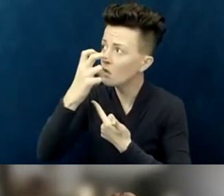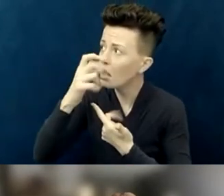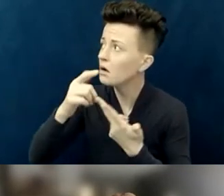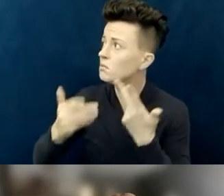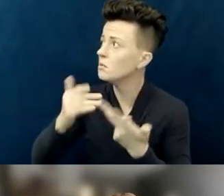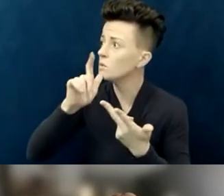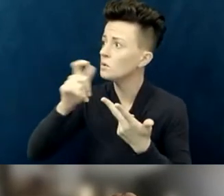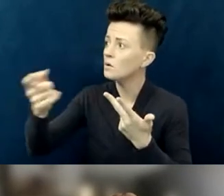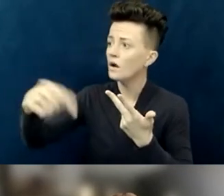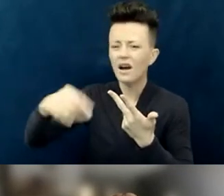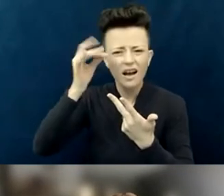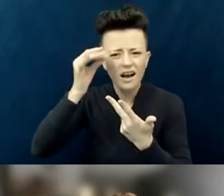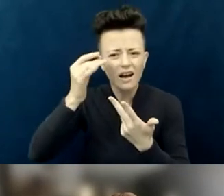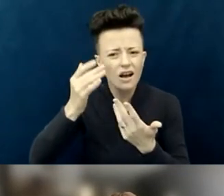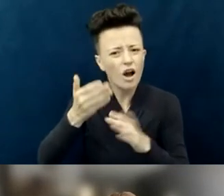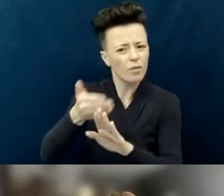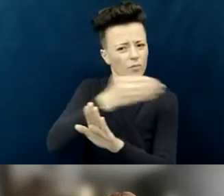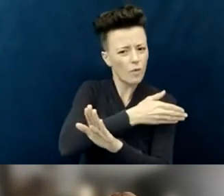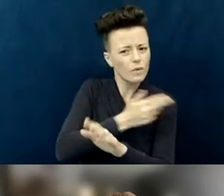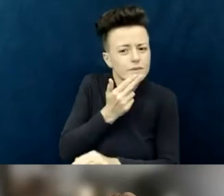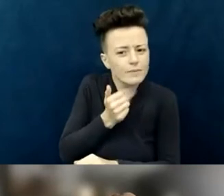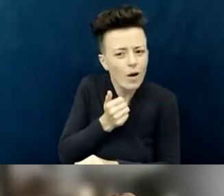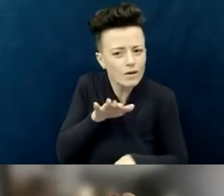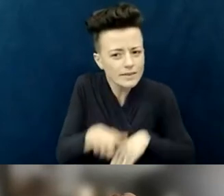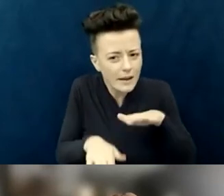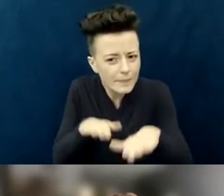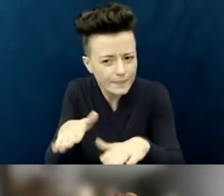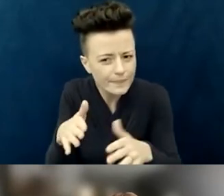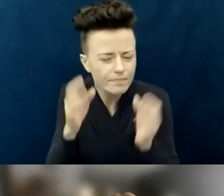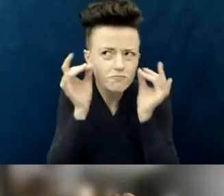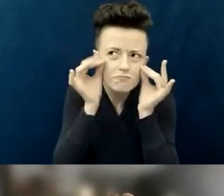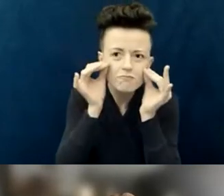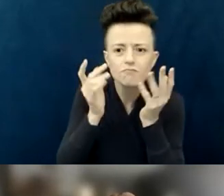those small steps that you've already taken. Be verbal about it; be visual about it.